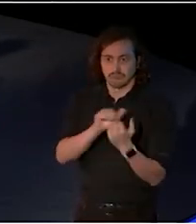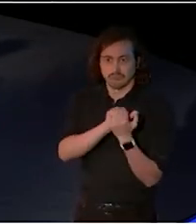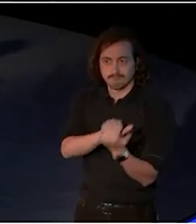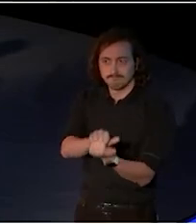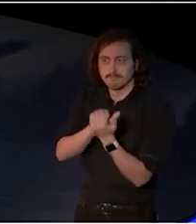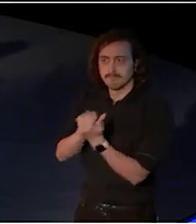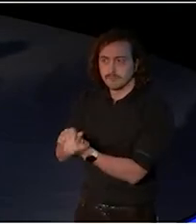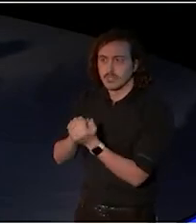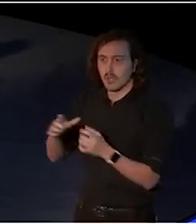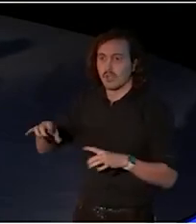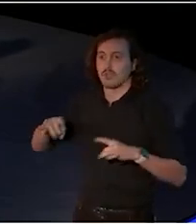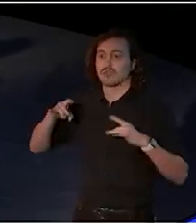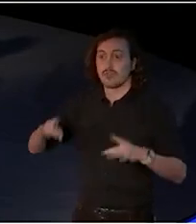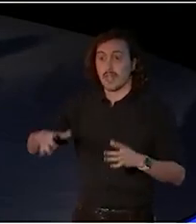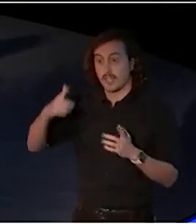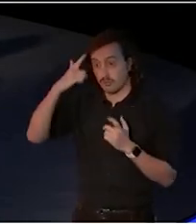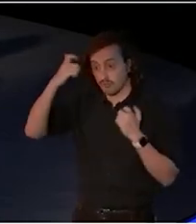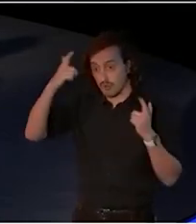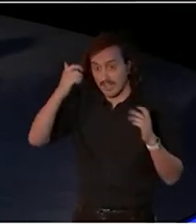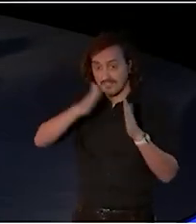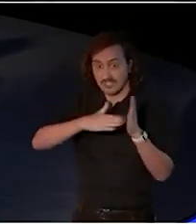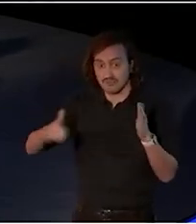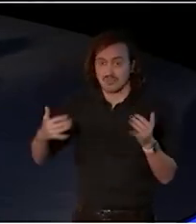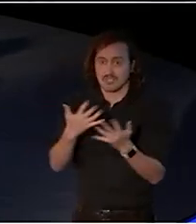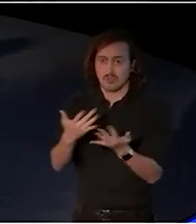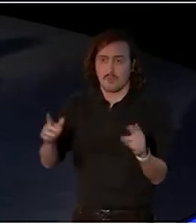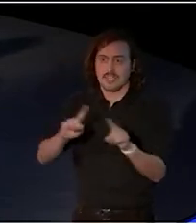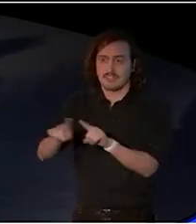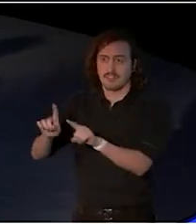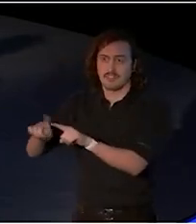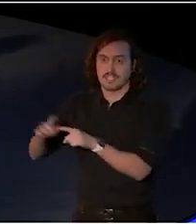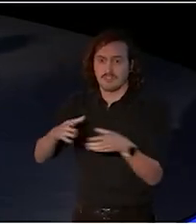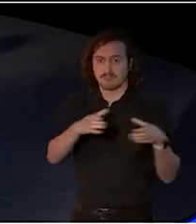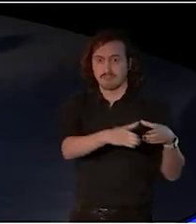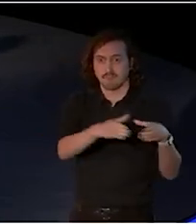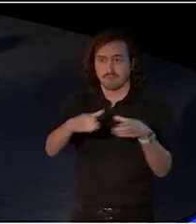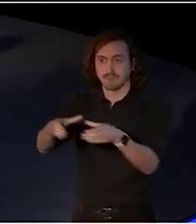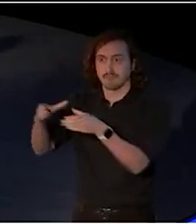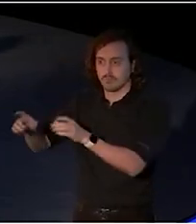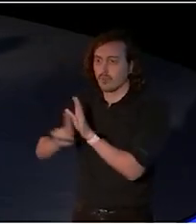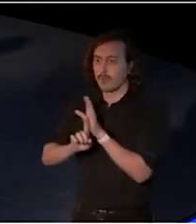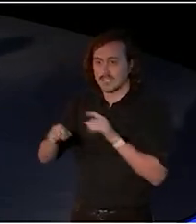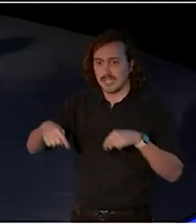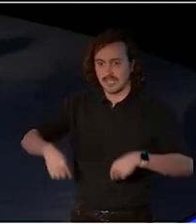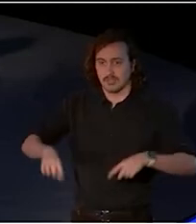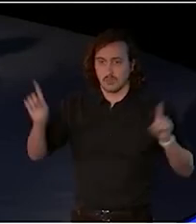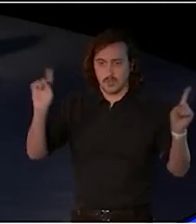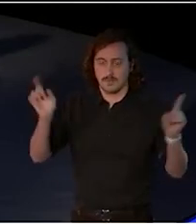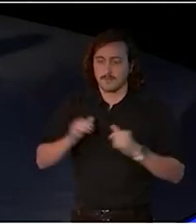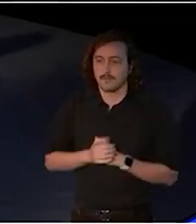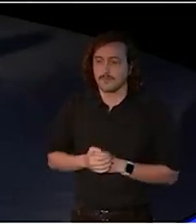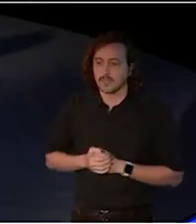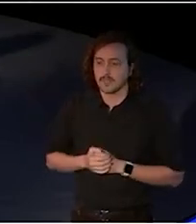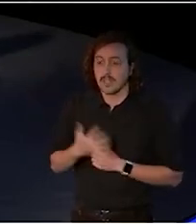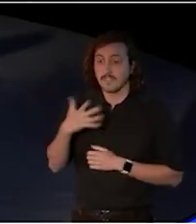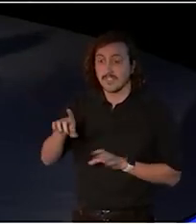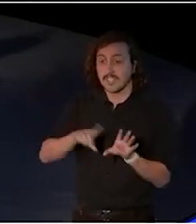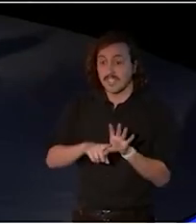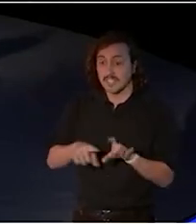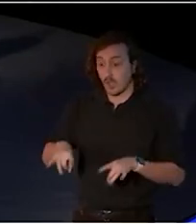industries to see so many different sectors represented here today. For 50 years the Australia Council has invested